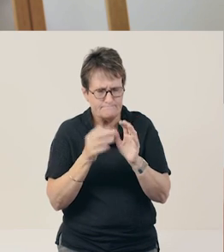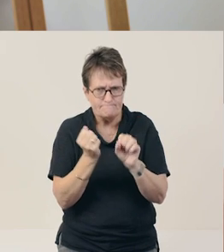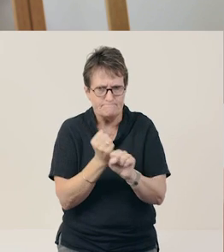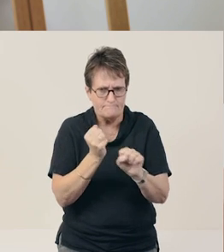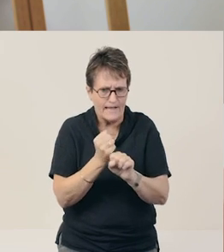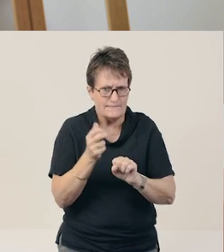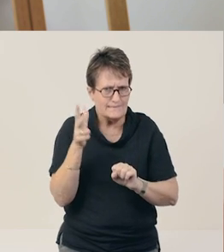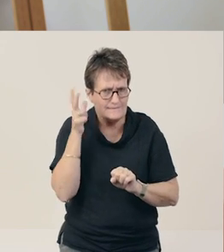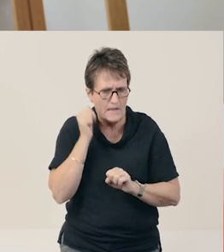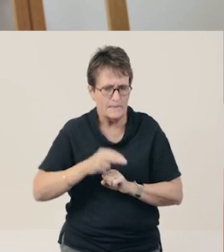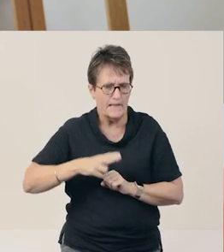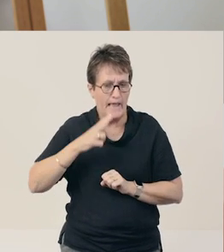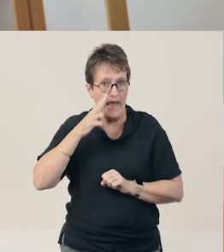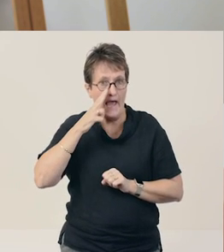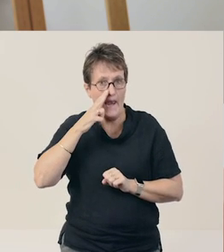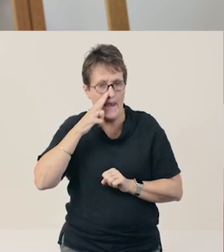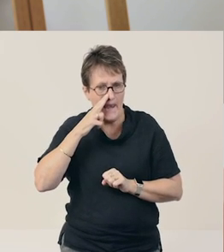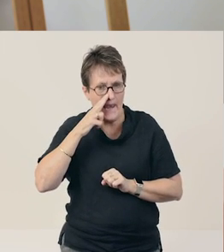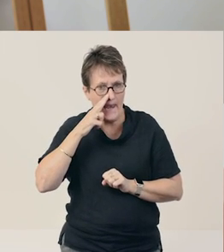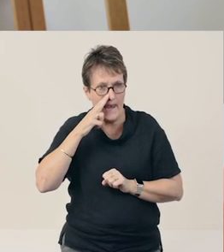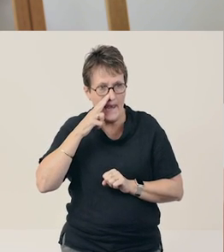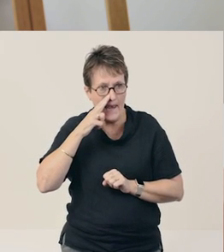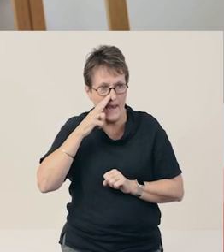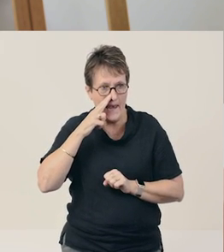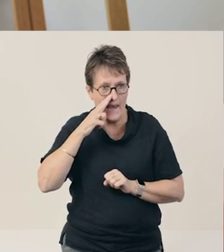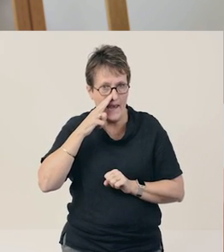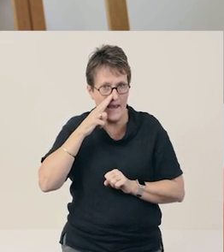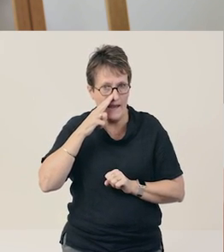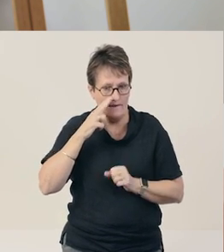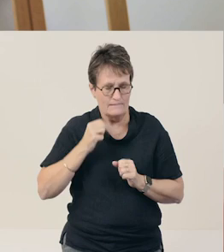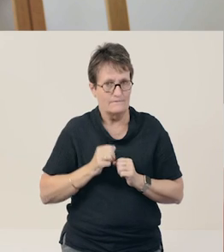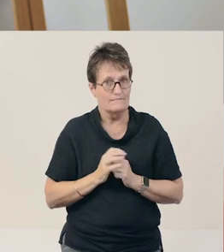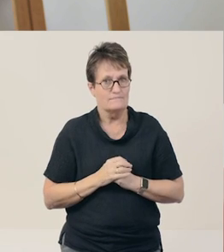That's right. The letter N makes an ‘nnn’ sound.